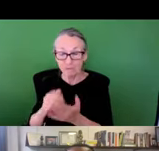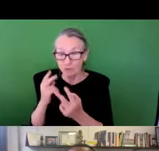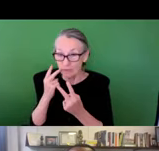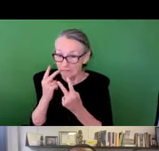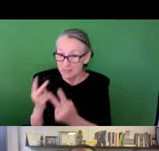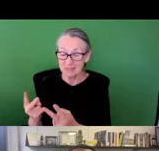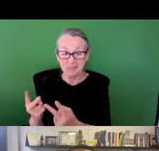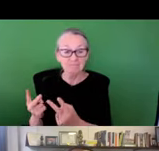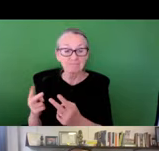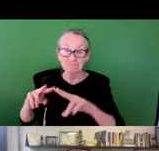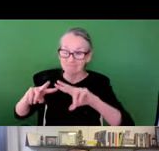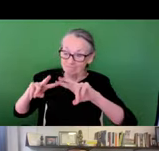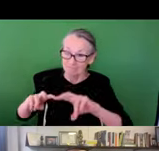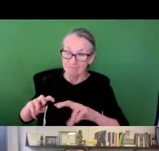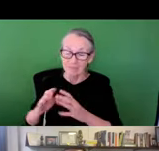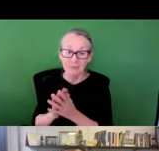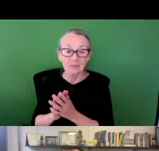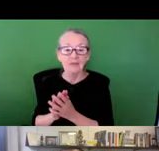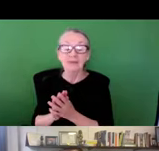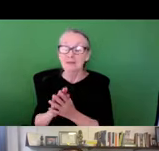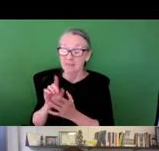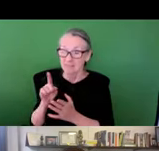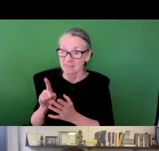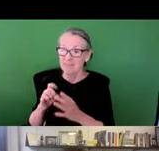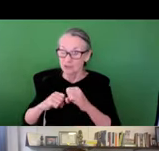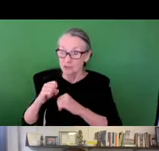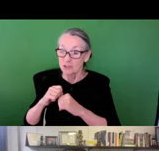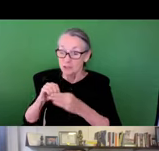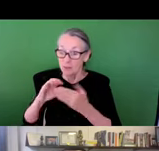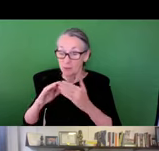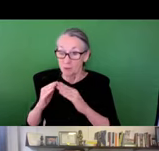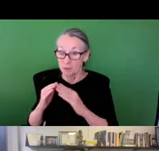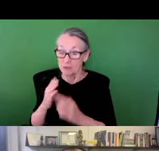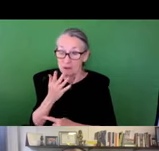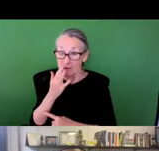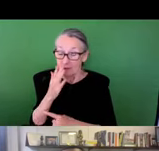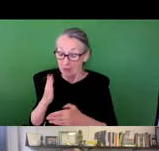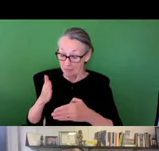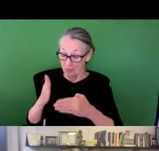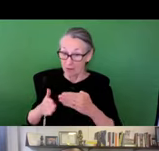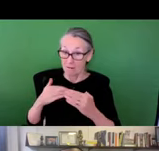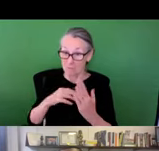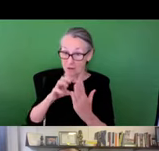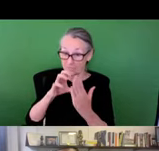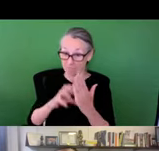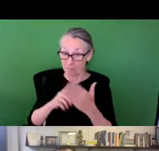unequal protection revisited: Planning for environmental justice, hazard vulnerability, and critical infrastructure in communities of